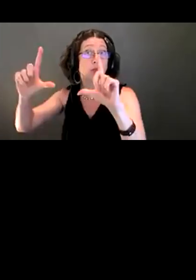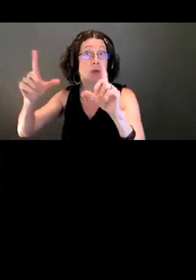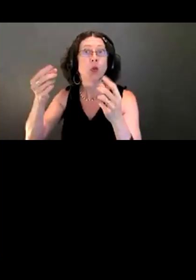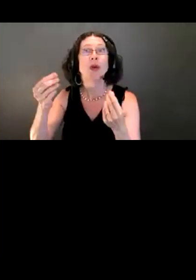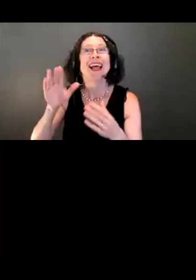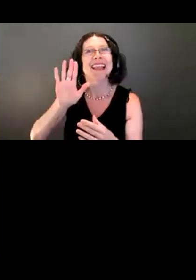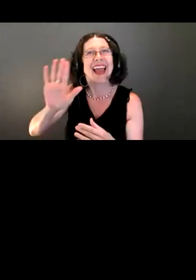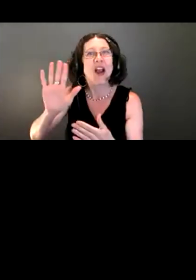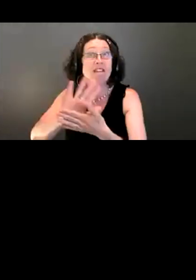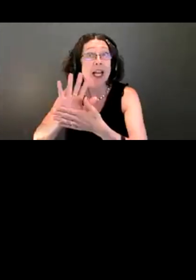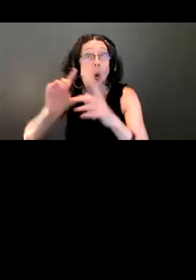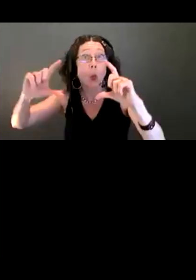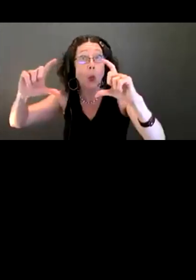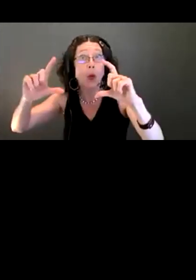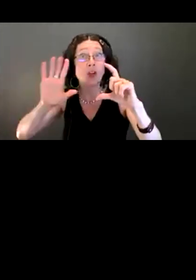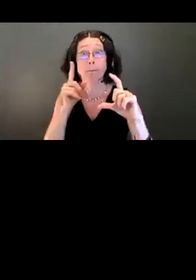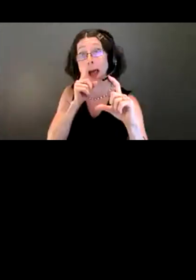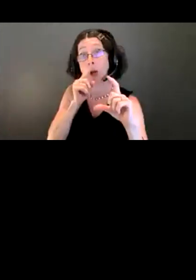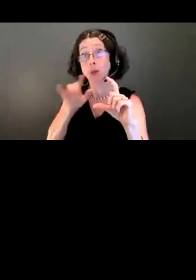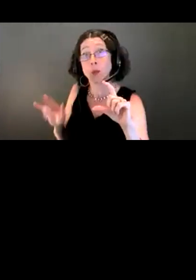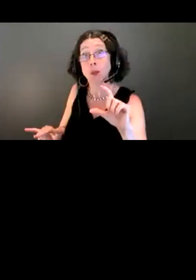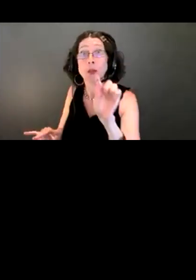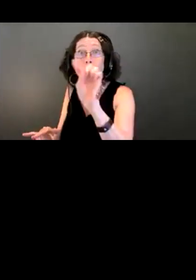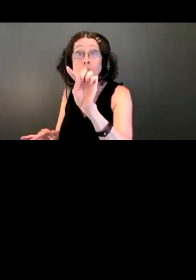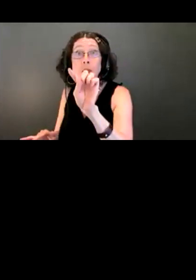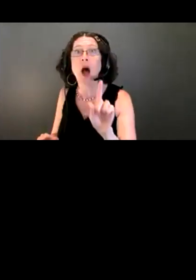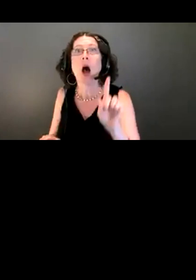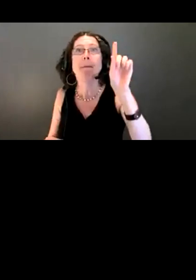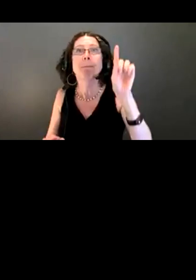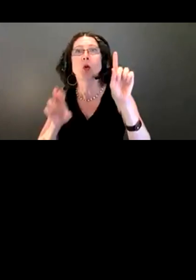your mouse and click the three dots in the upper right corner.